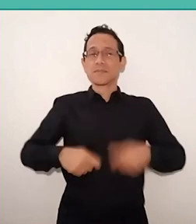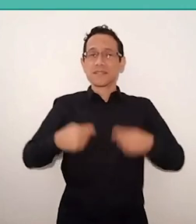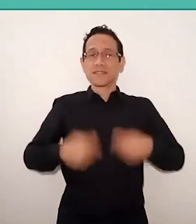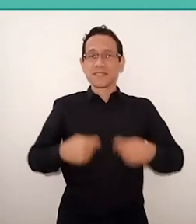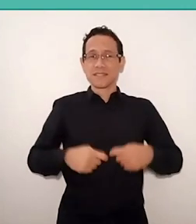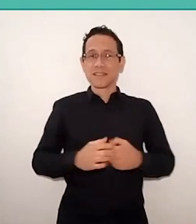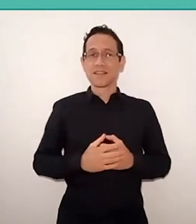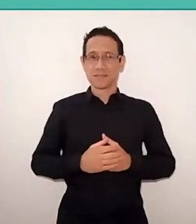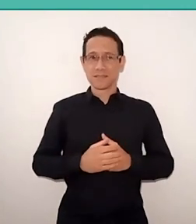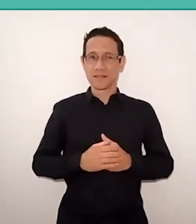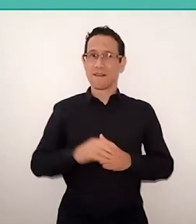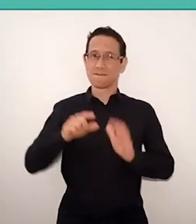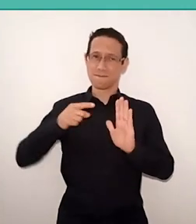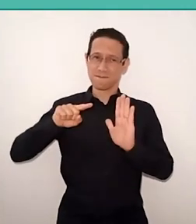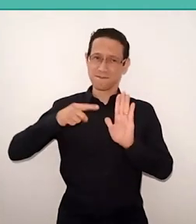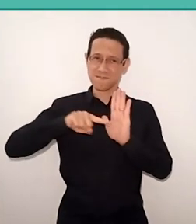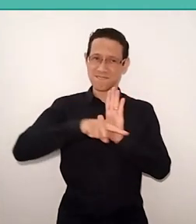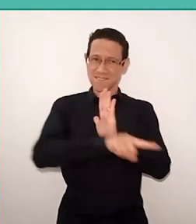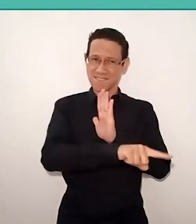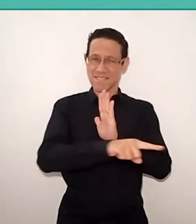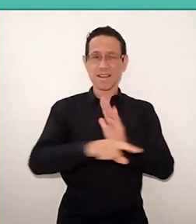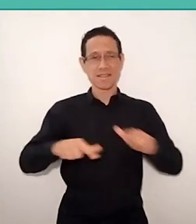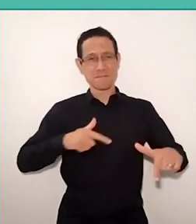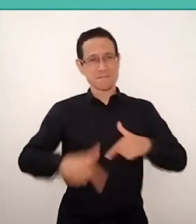to penetrate and work at the Brazilian school,